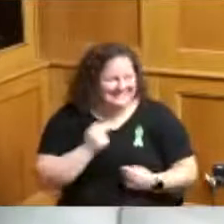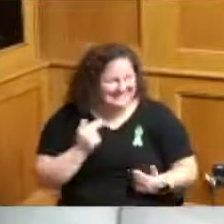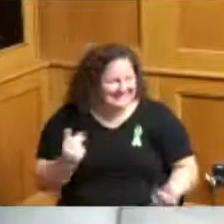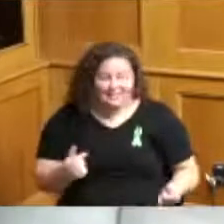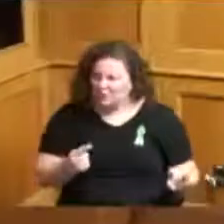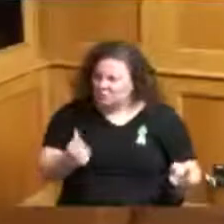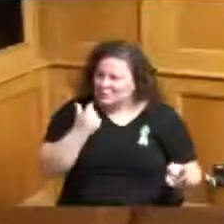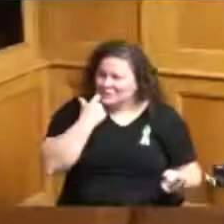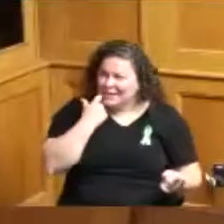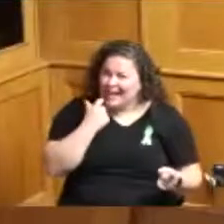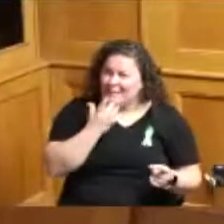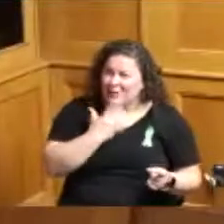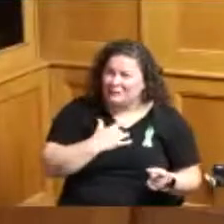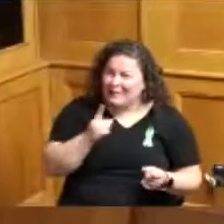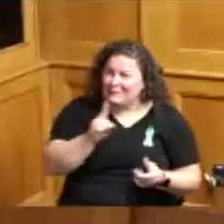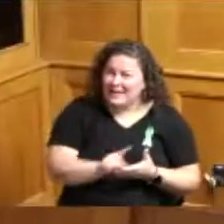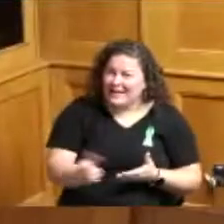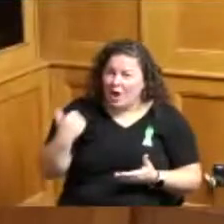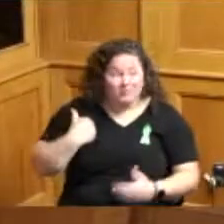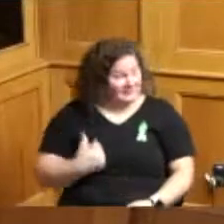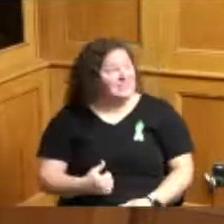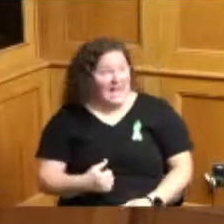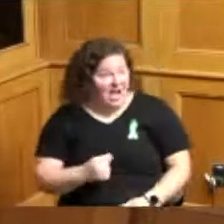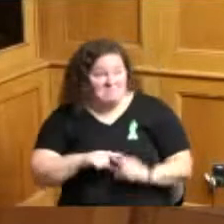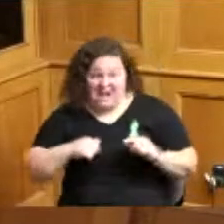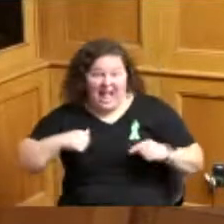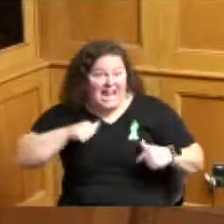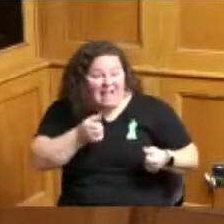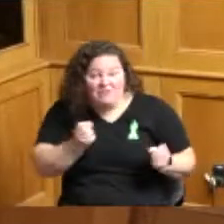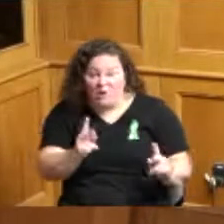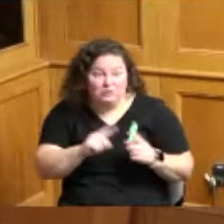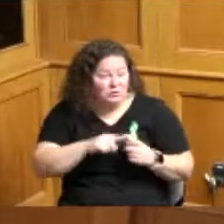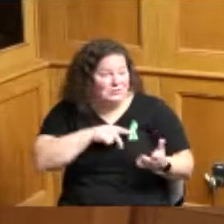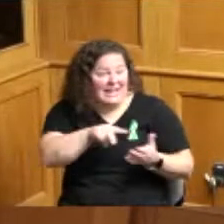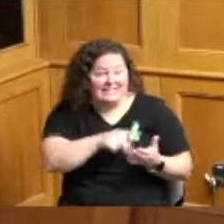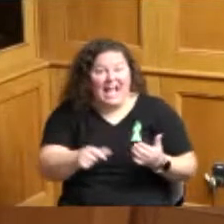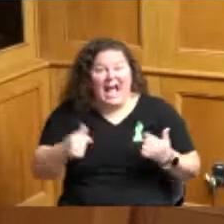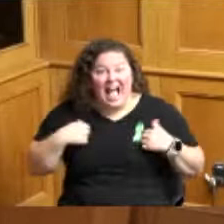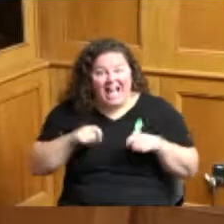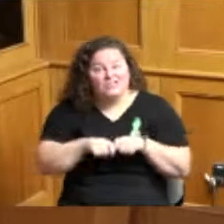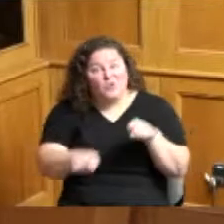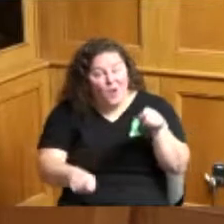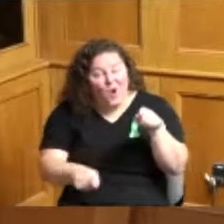week ago yeah but I didn't get to dance I got a torn meniscus in my knees I got the hop hop hop